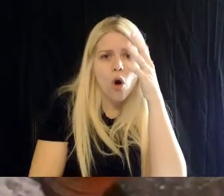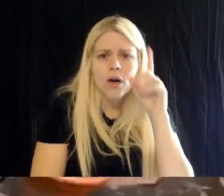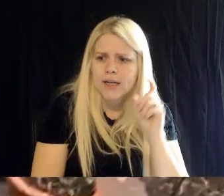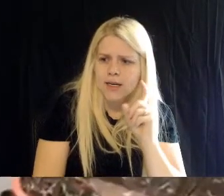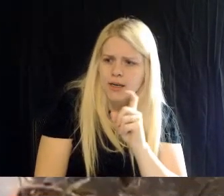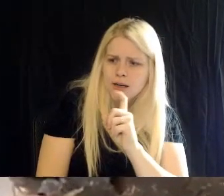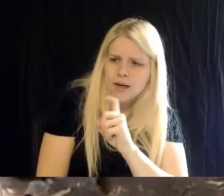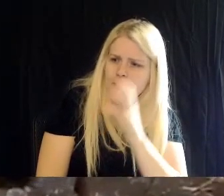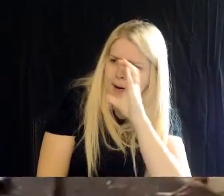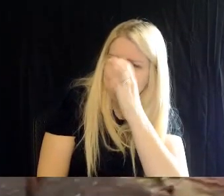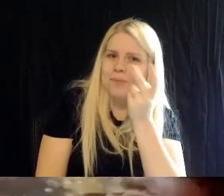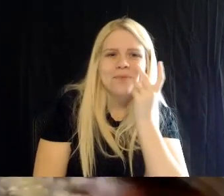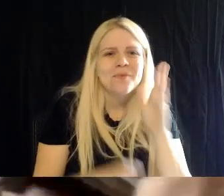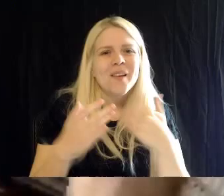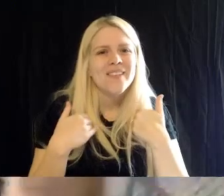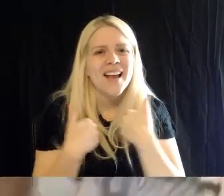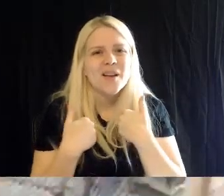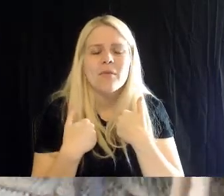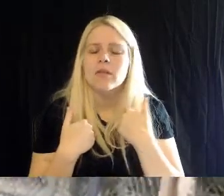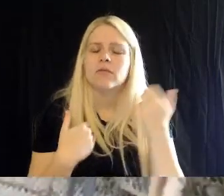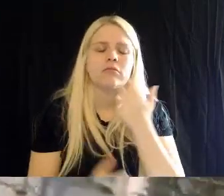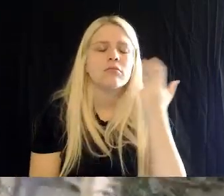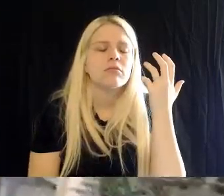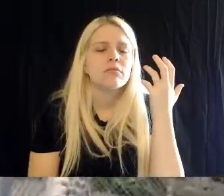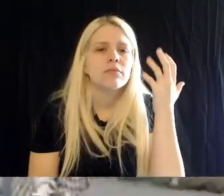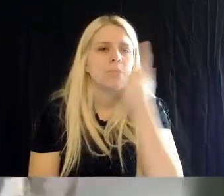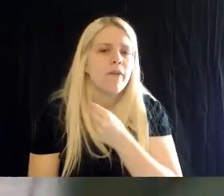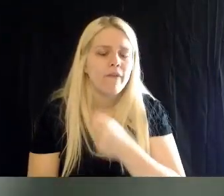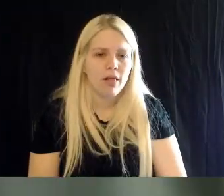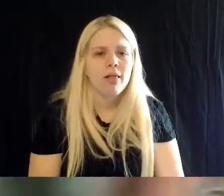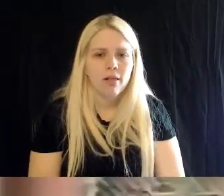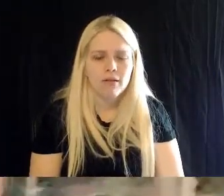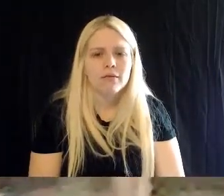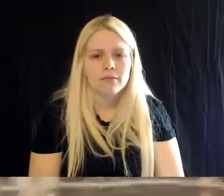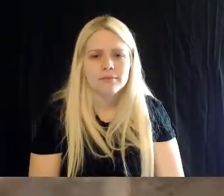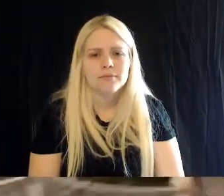birds that we have. You can see Britt's still putting out plenty of diets.